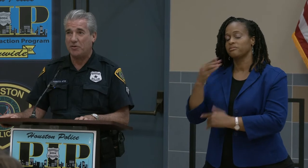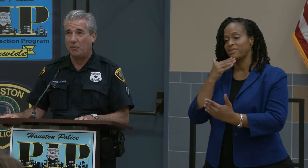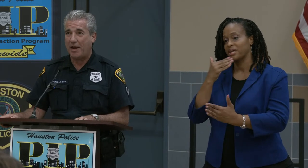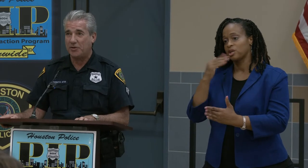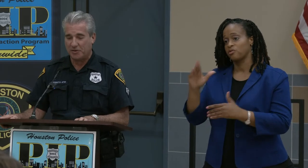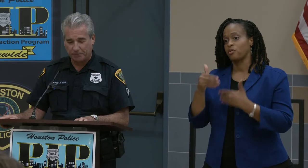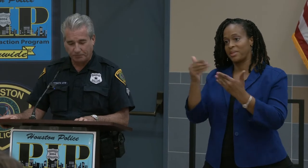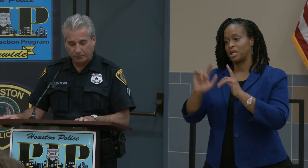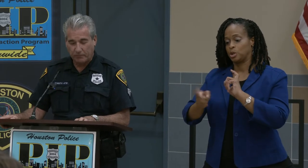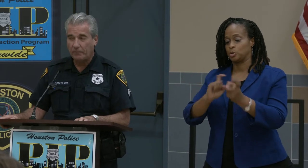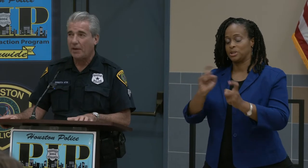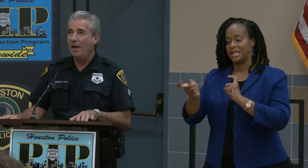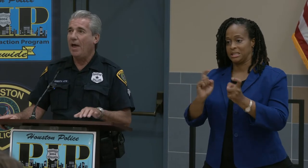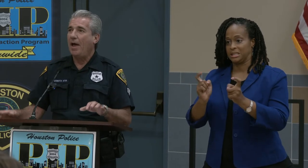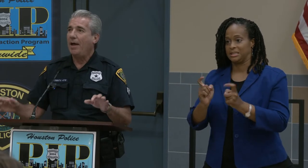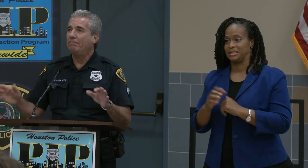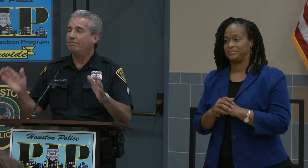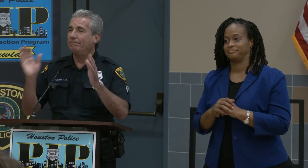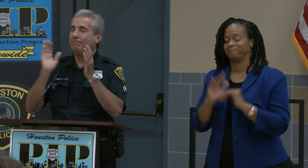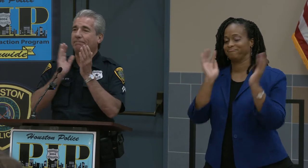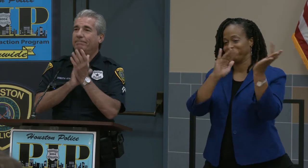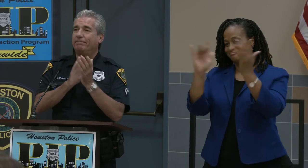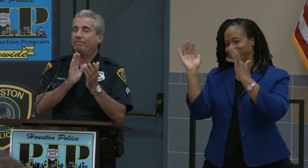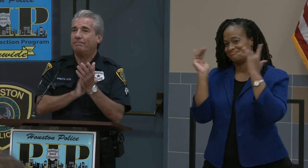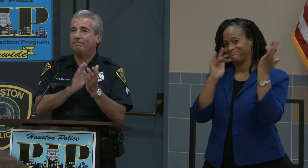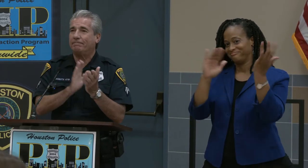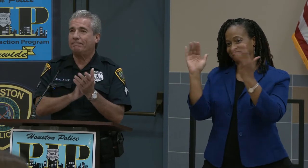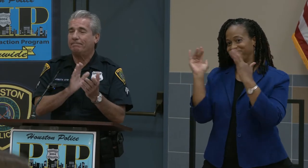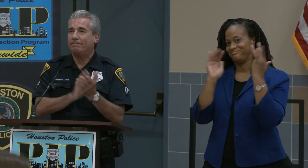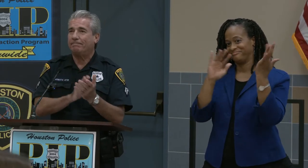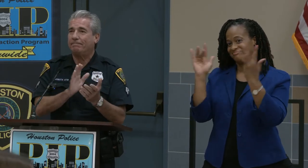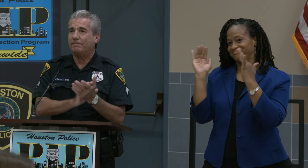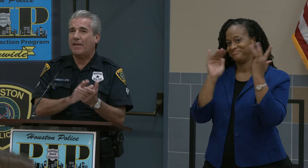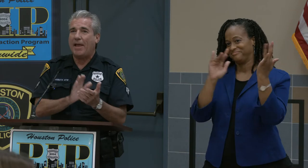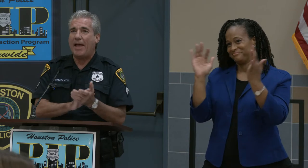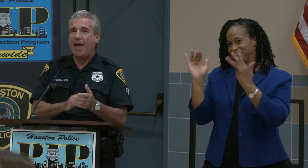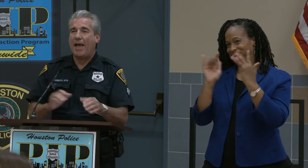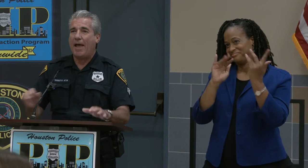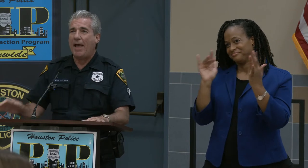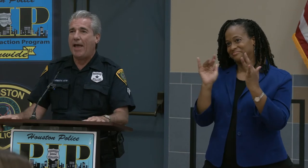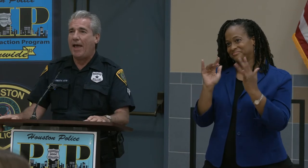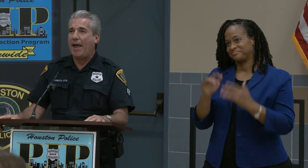donations. Ofcr. Sobota: